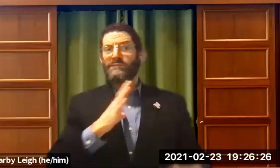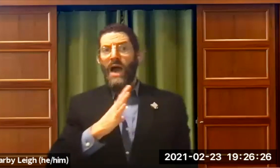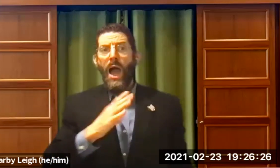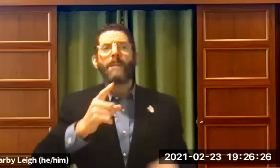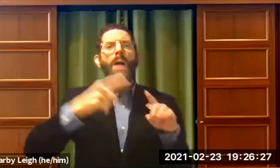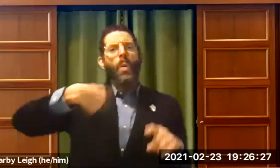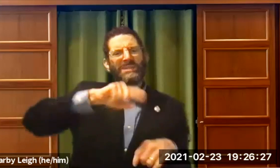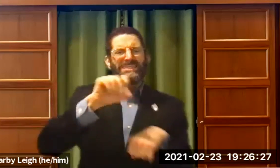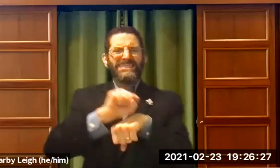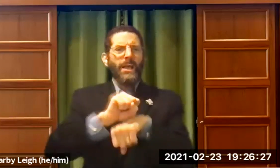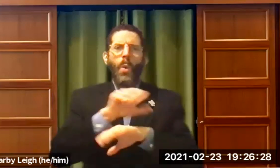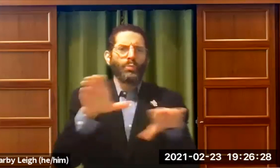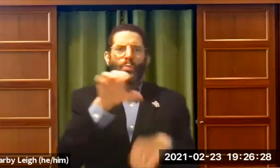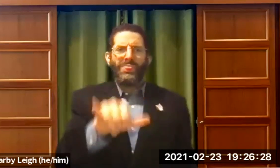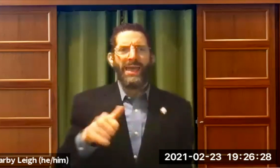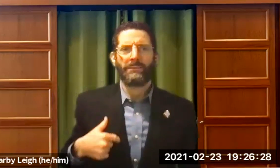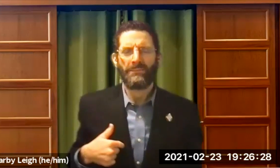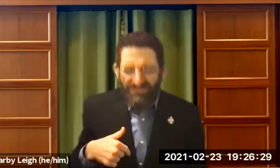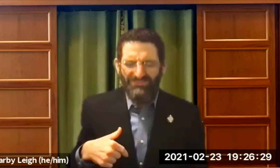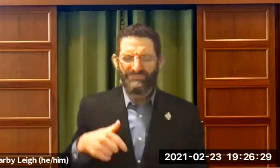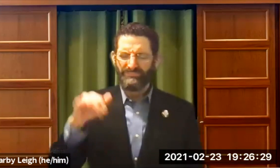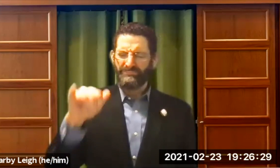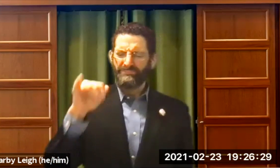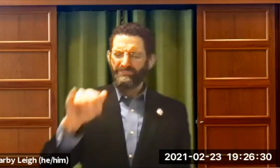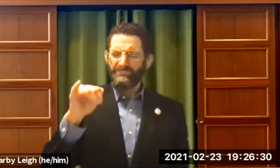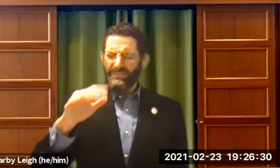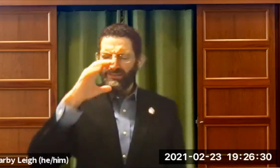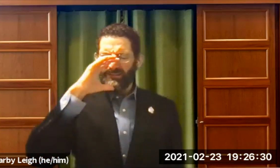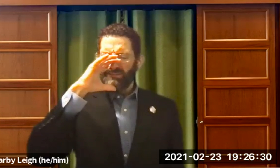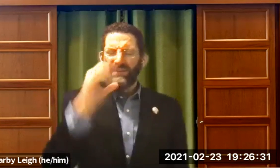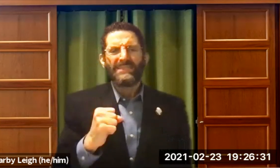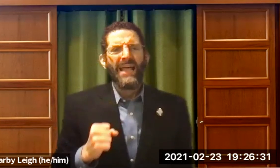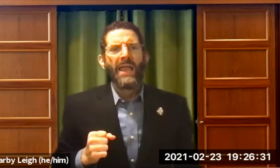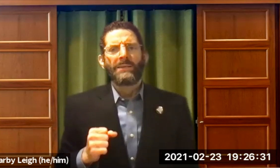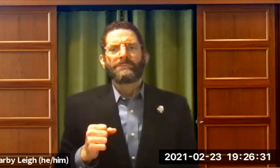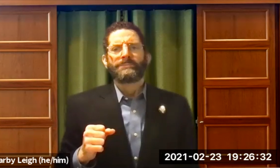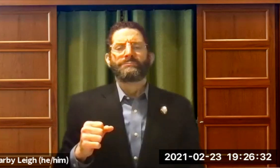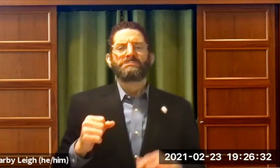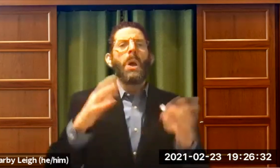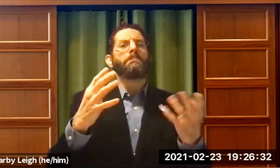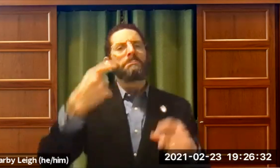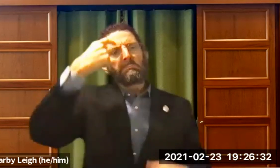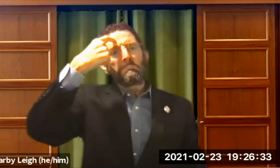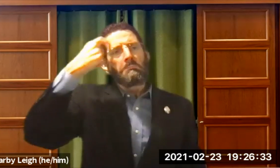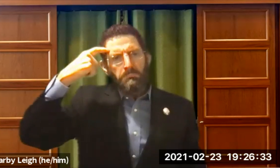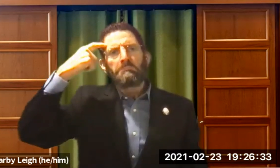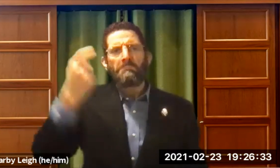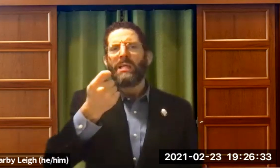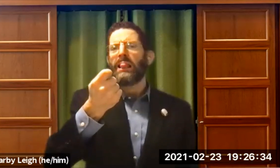interpreter. Put your own interpreter on the Bema. But we the synagogue, we don't do that". I was fascinated.